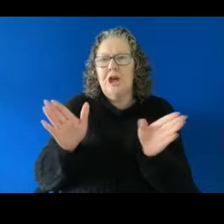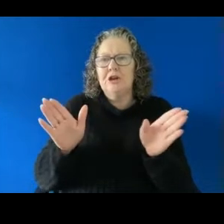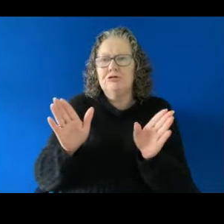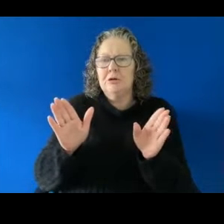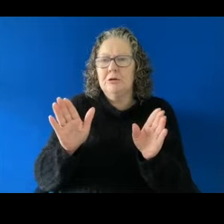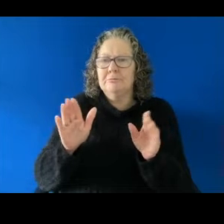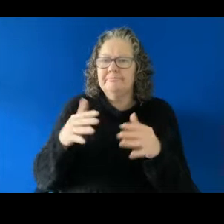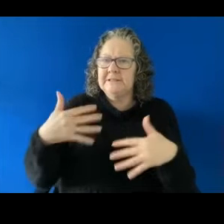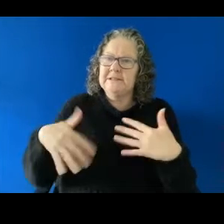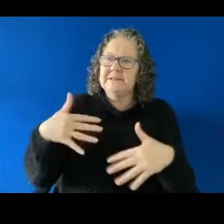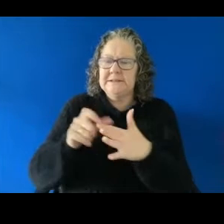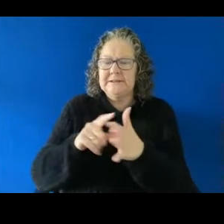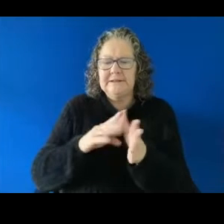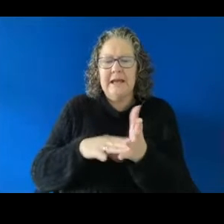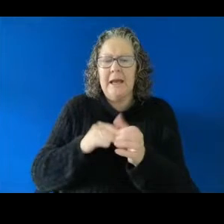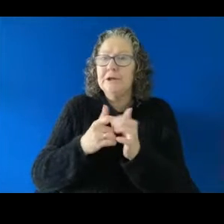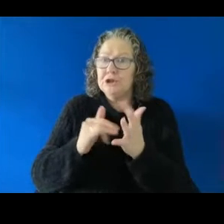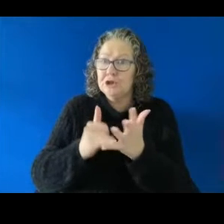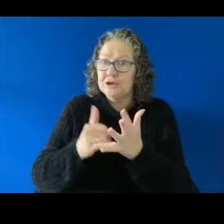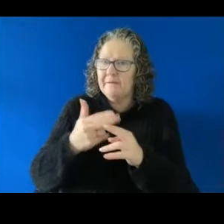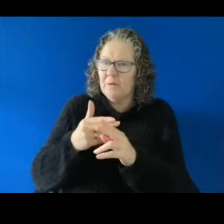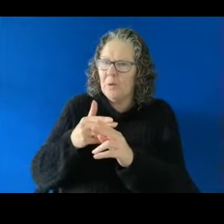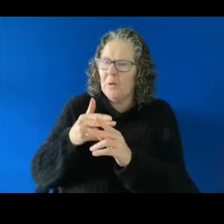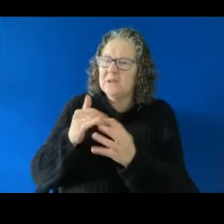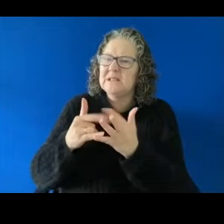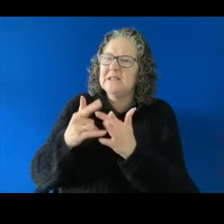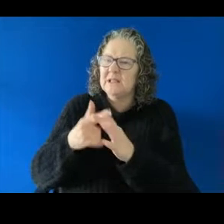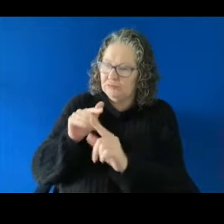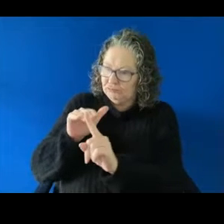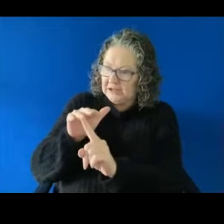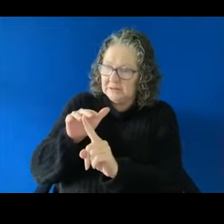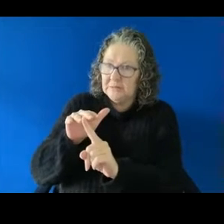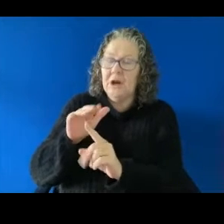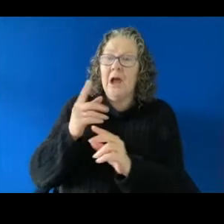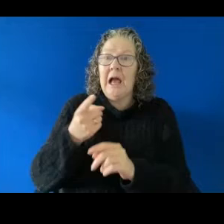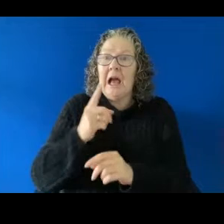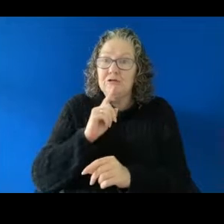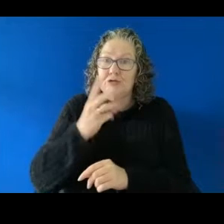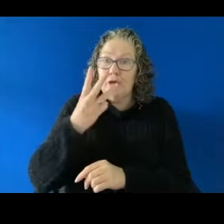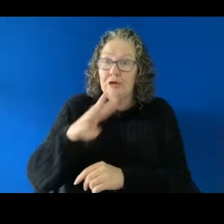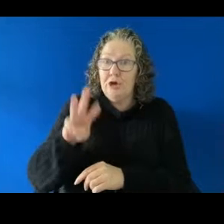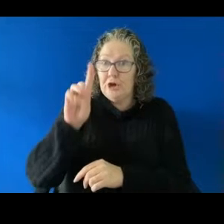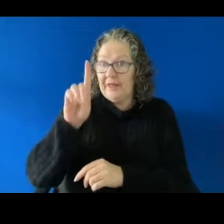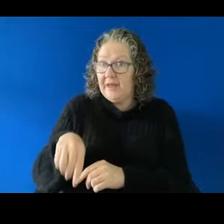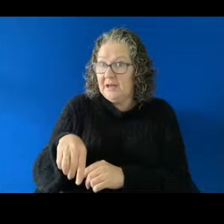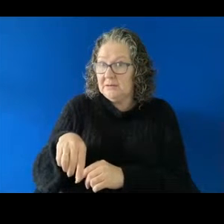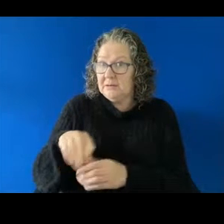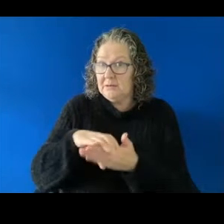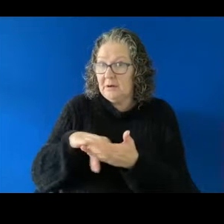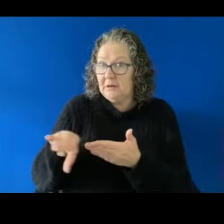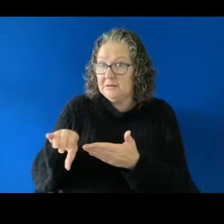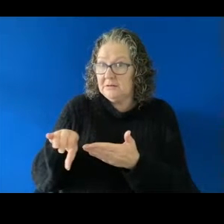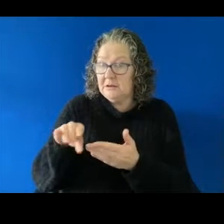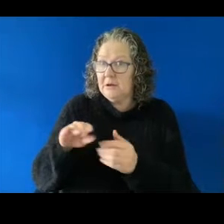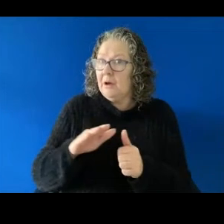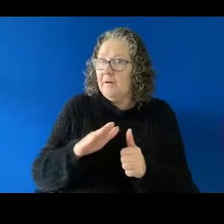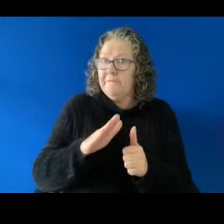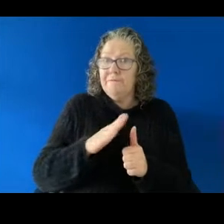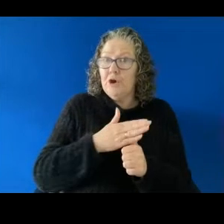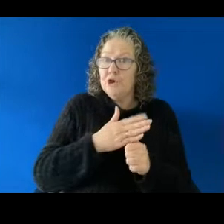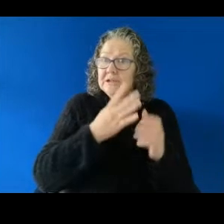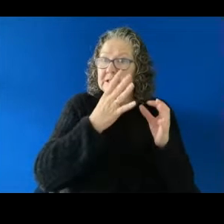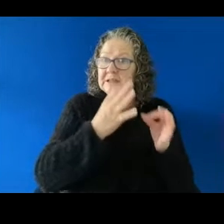which occurred of $130,000 and this was increased from an original decision awarding